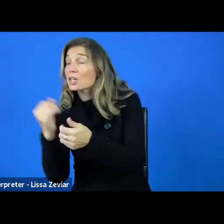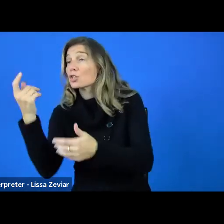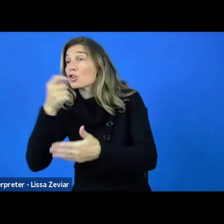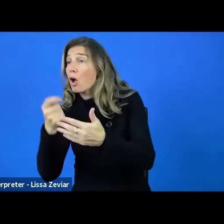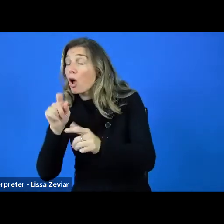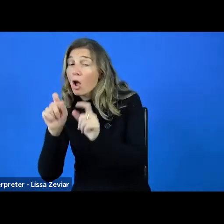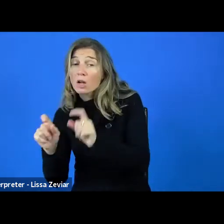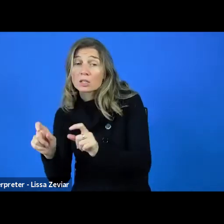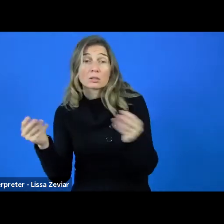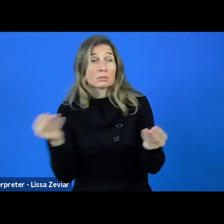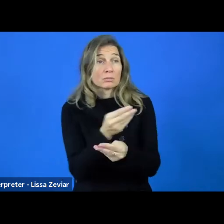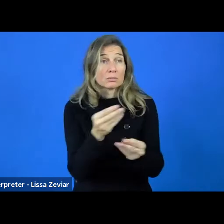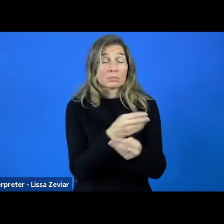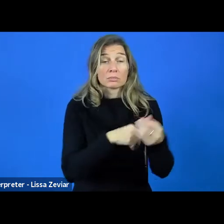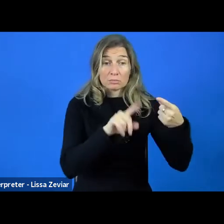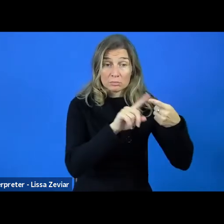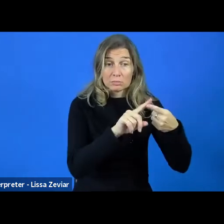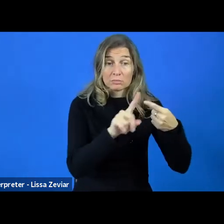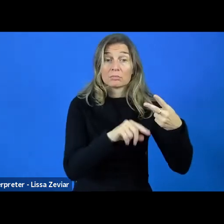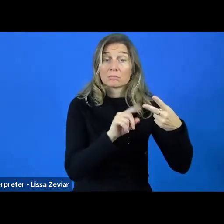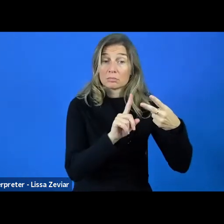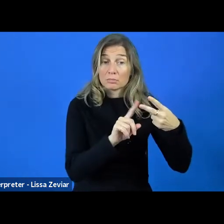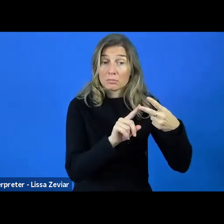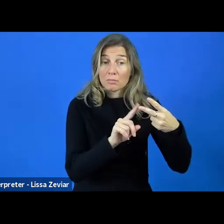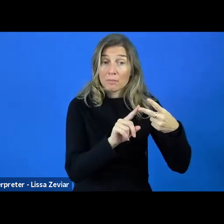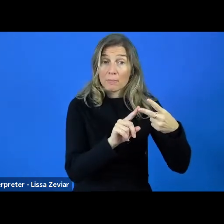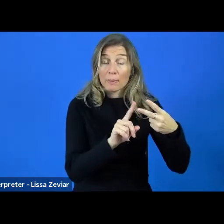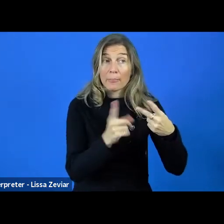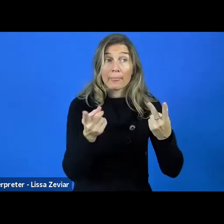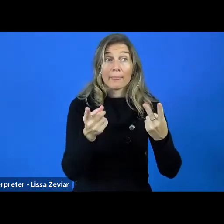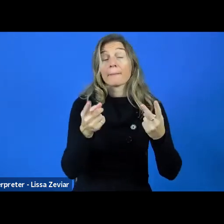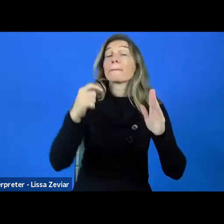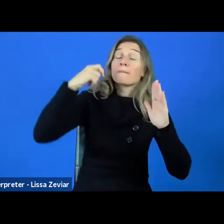The second one is supporting film and audiovisual industries.